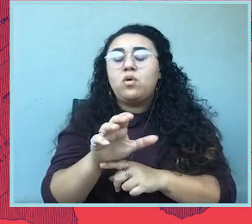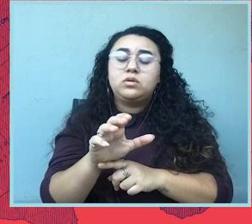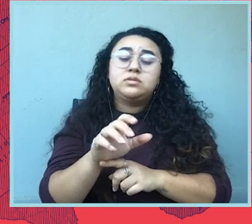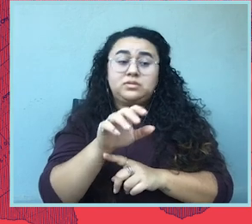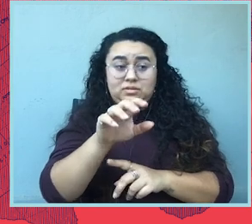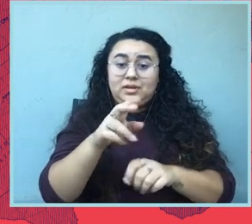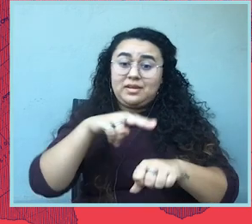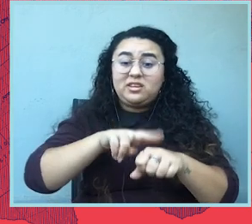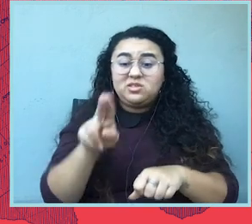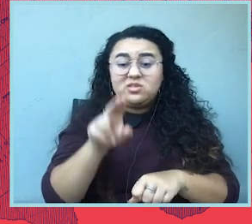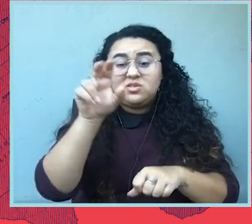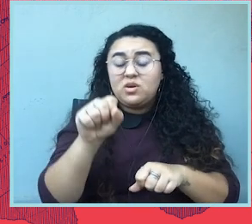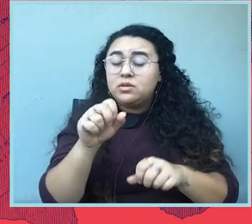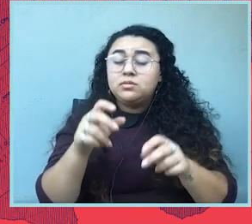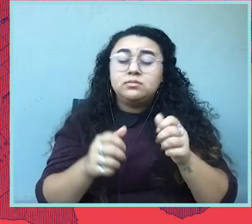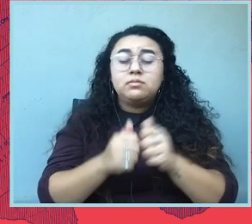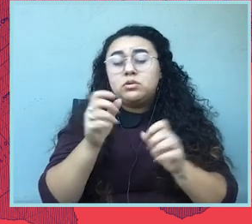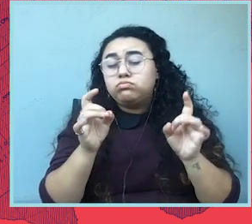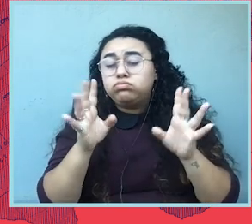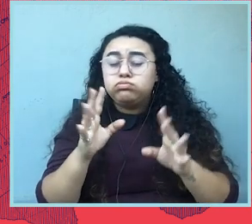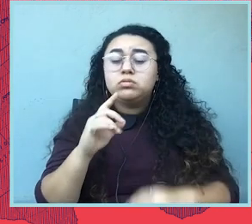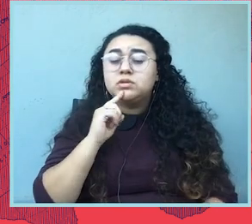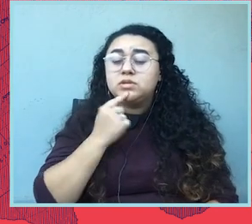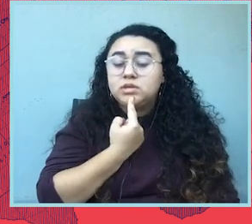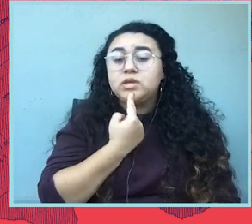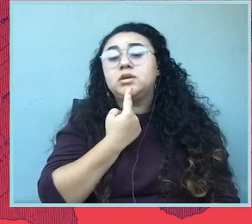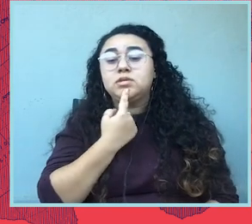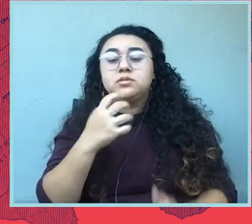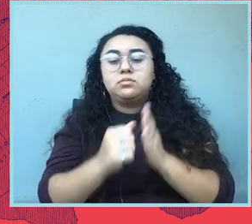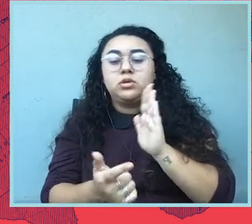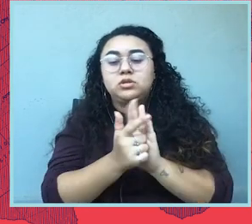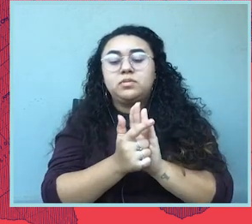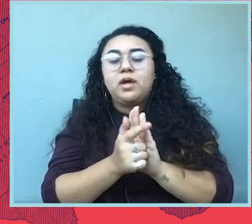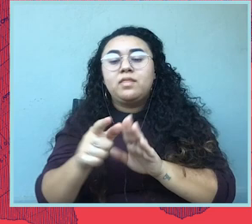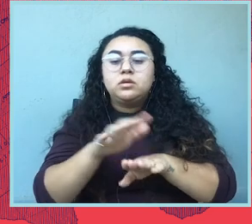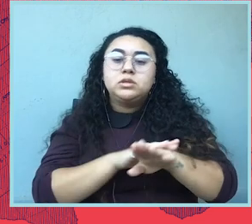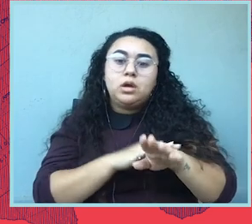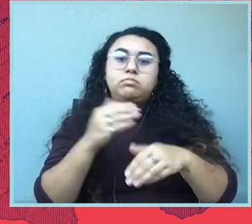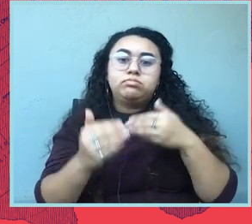Then, after acting at a snail's pace, the court suddenly scheduled a hearing with just ten days notice.